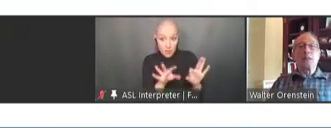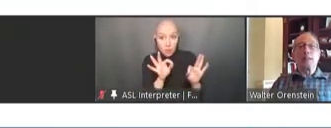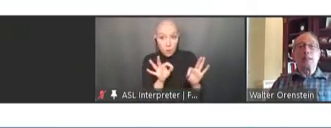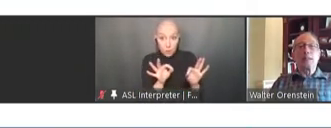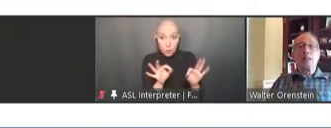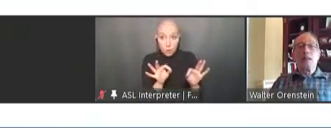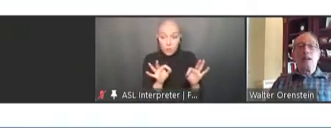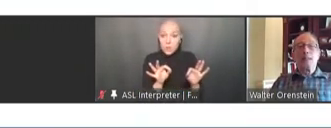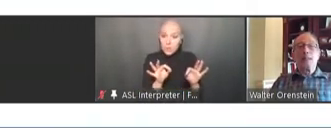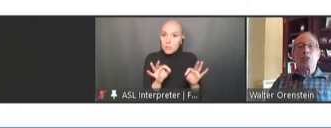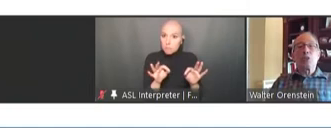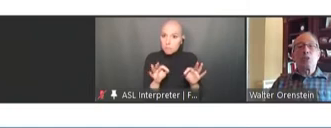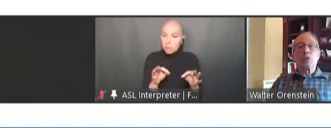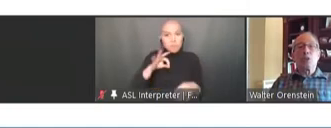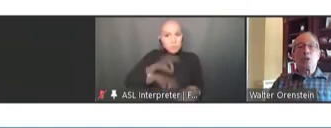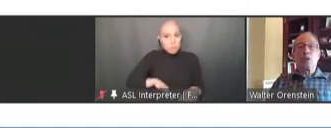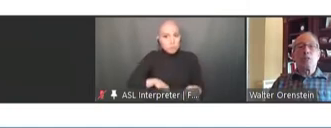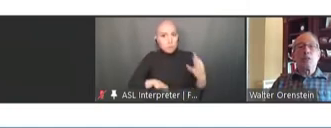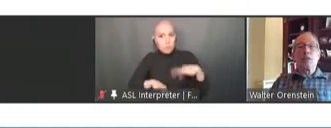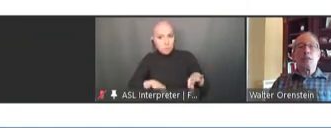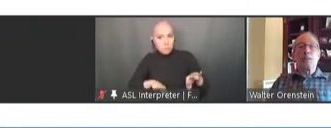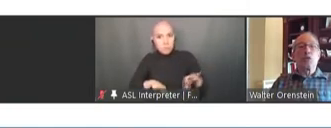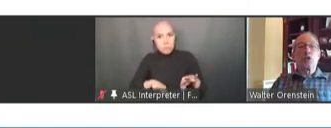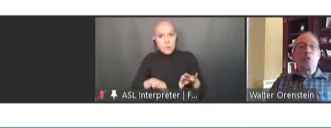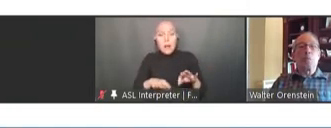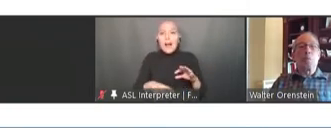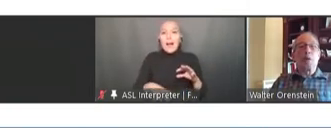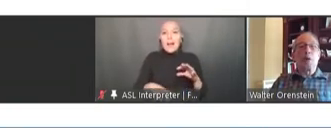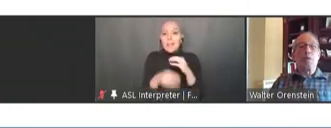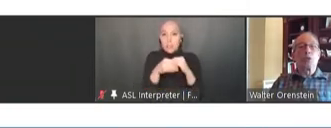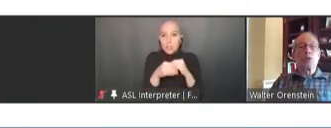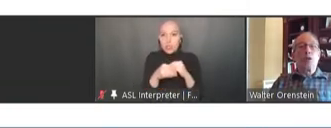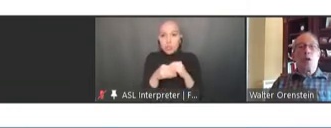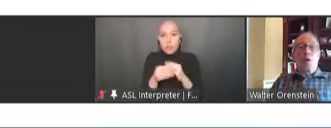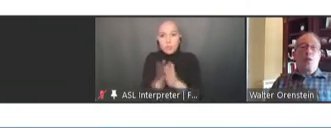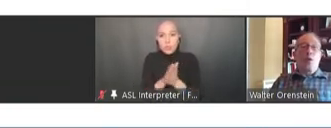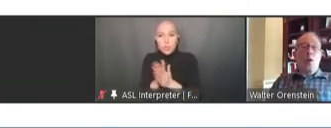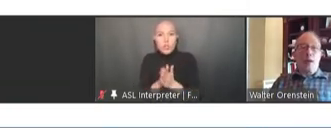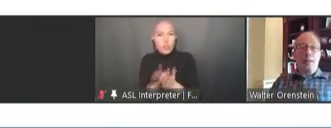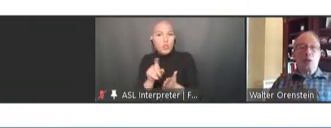setting, additional alternative incentives should be proposed -- or actually when